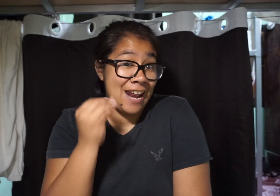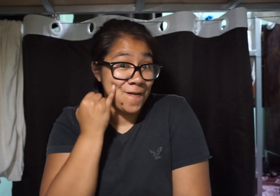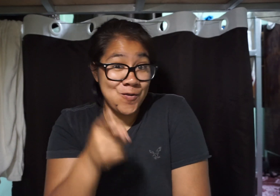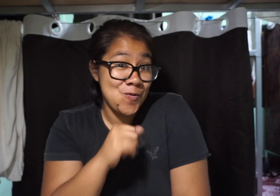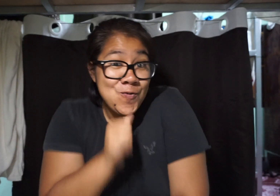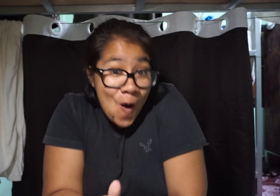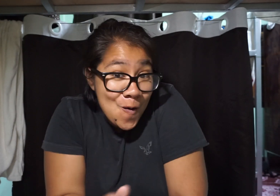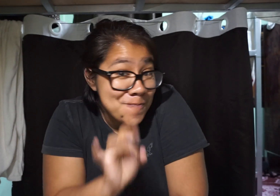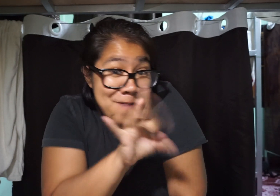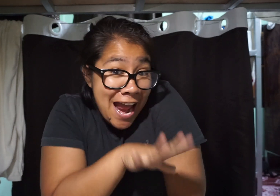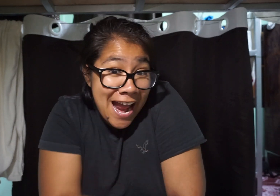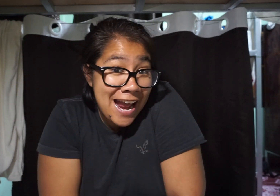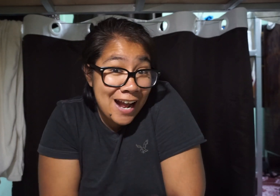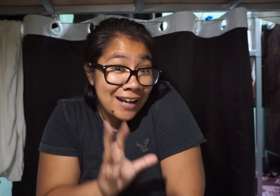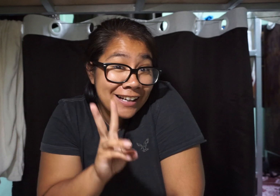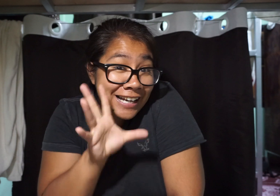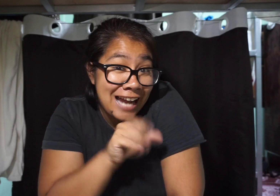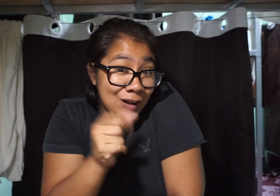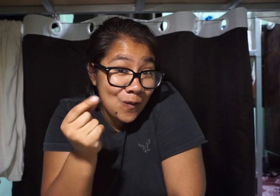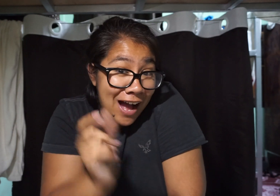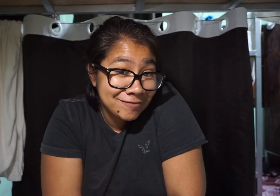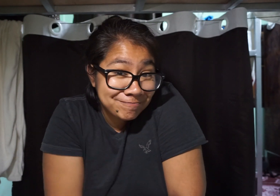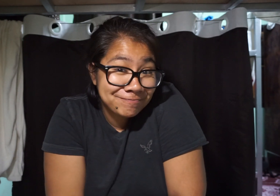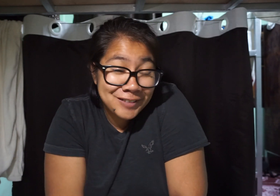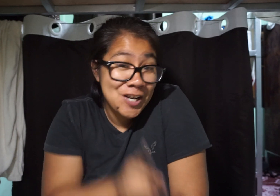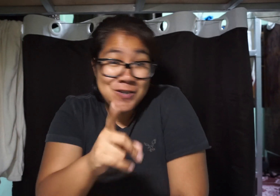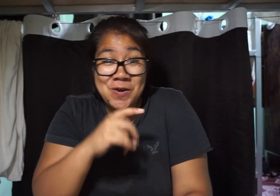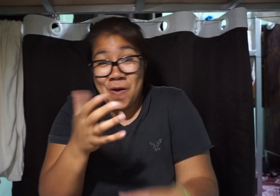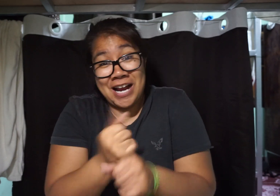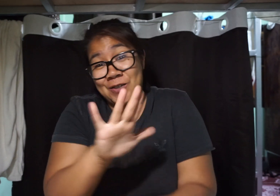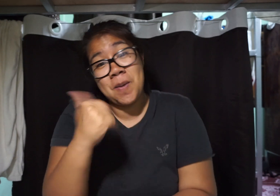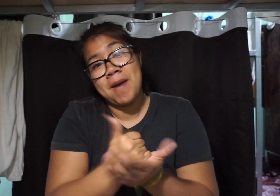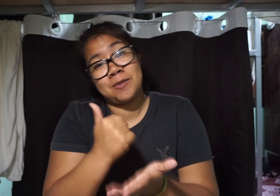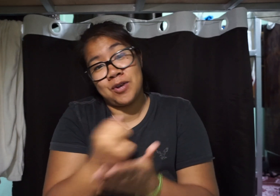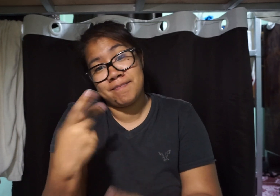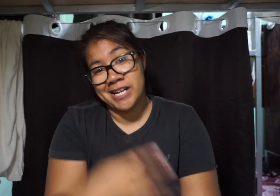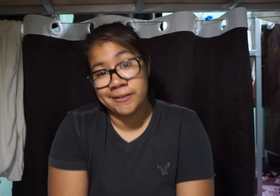And if you decide not to pay Guess what? You don't get your passport back